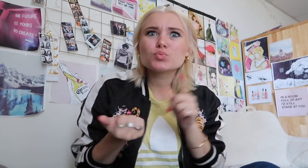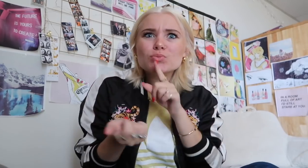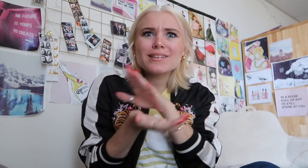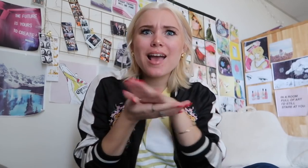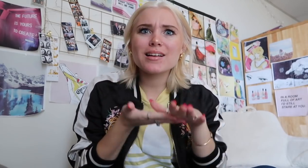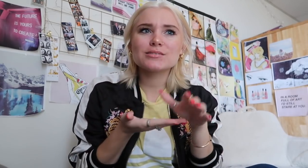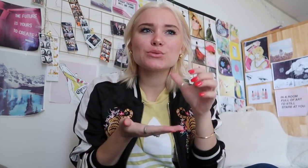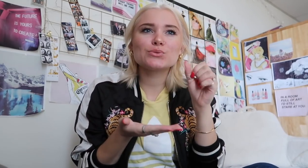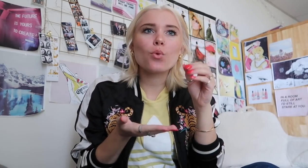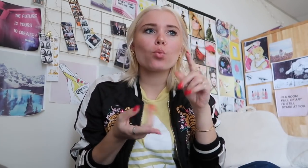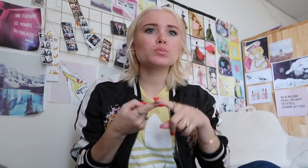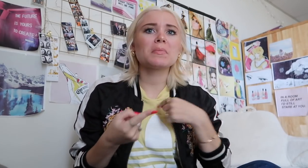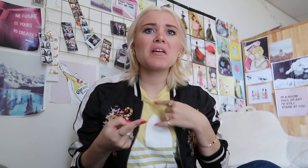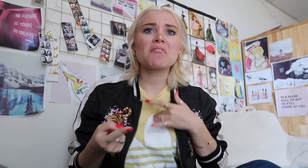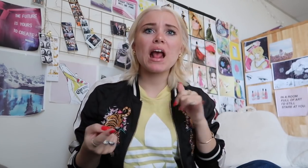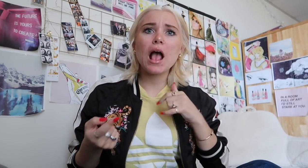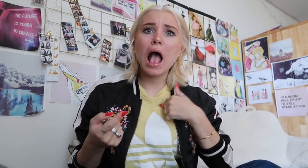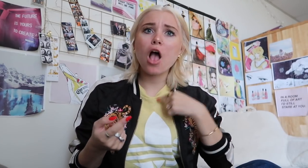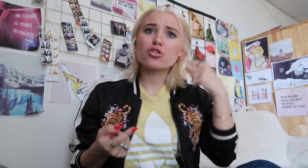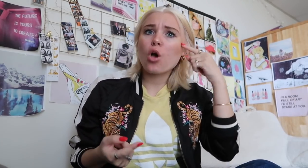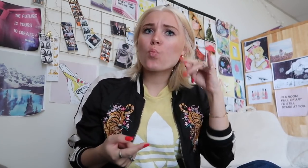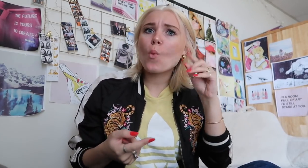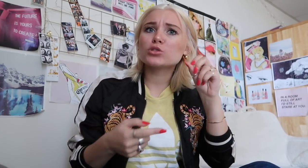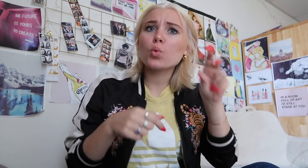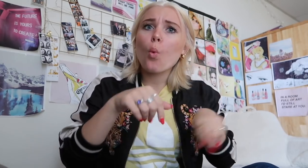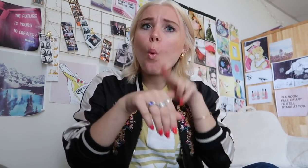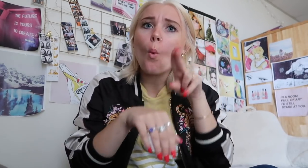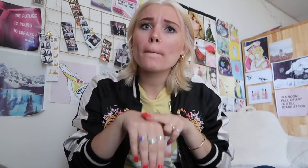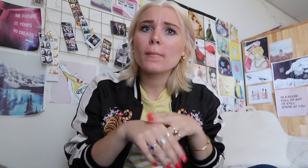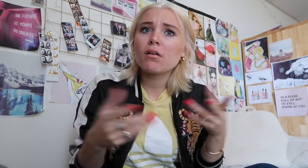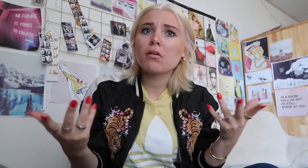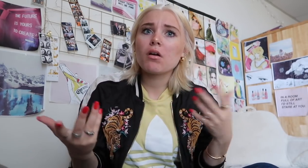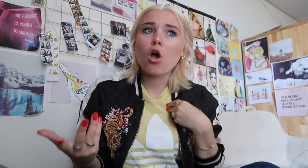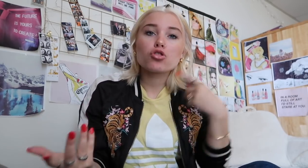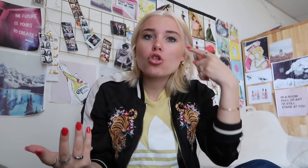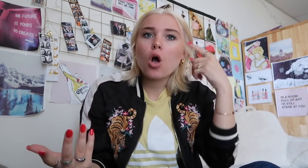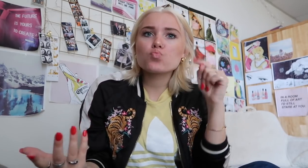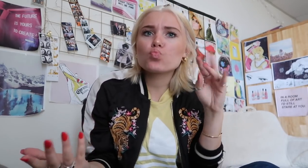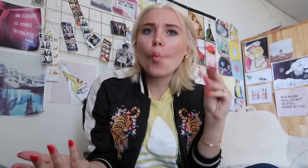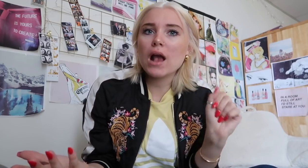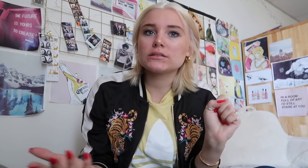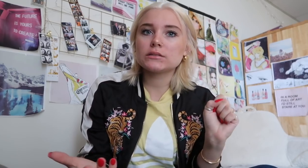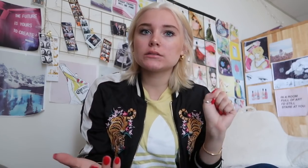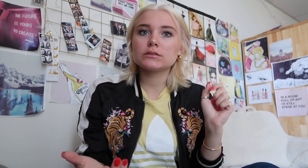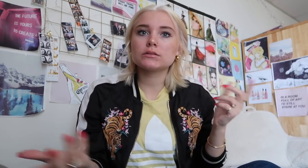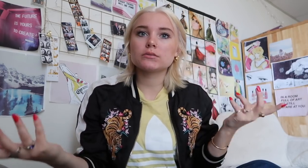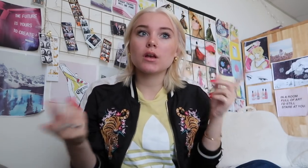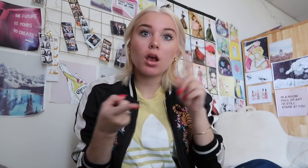which is really nice to have that so I always thought it was completely normal I literally thought it was